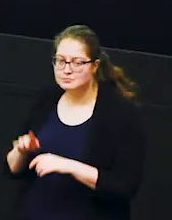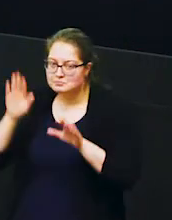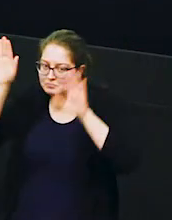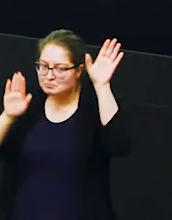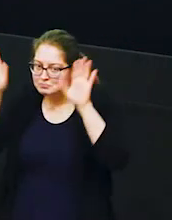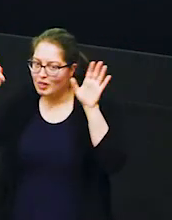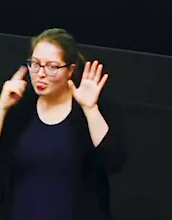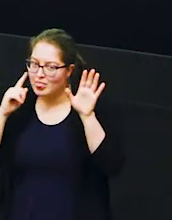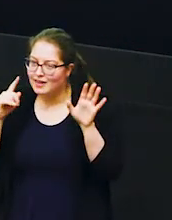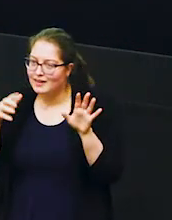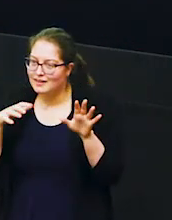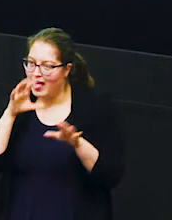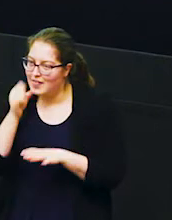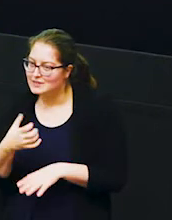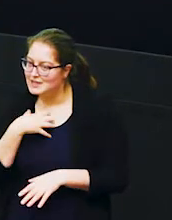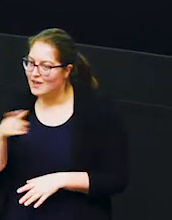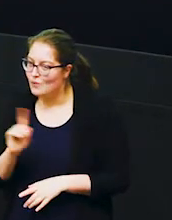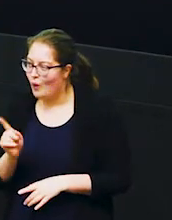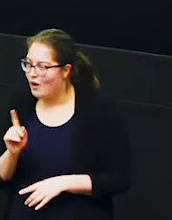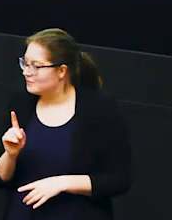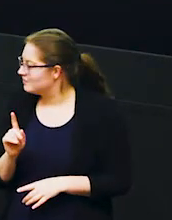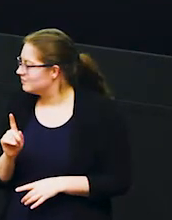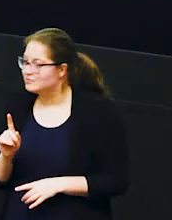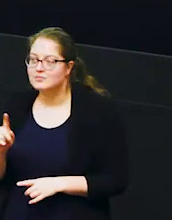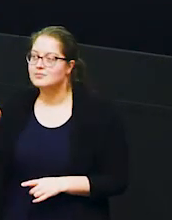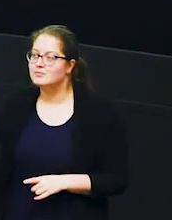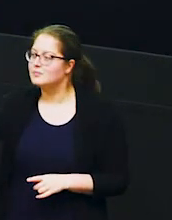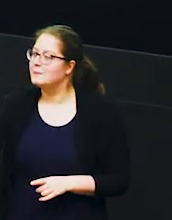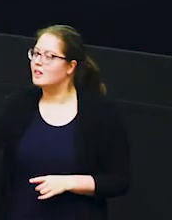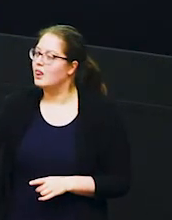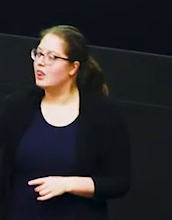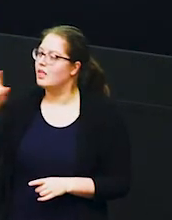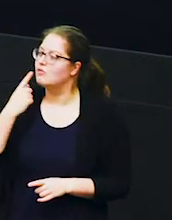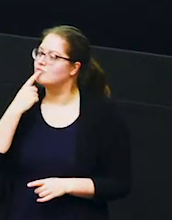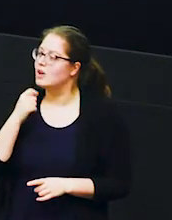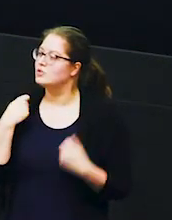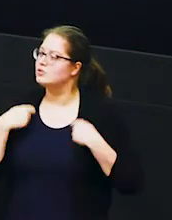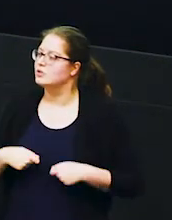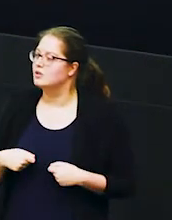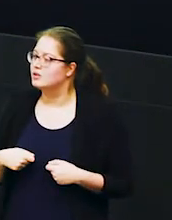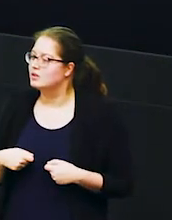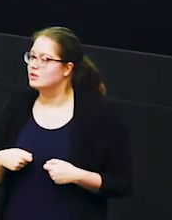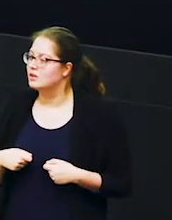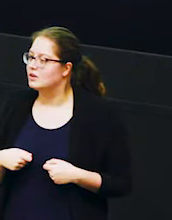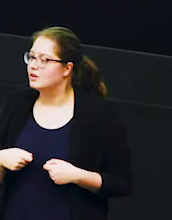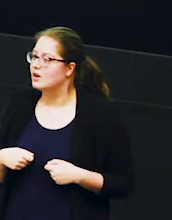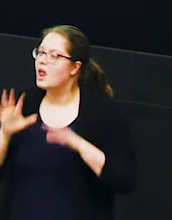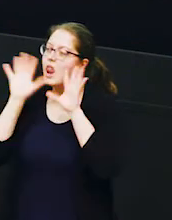elephants are scared of you can i can come to in the middle in the red jumper lions what